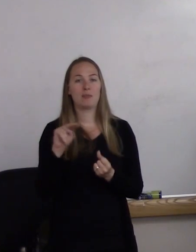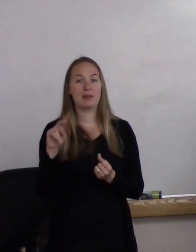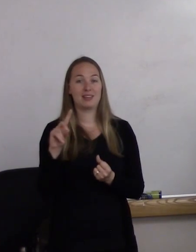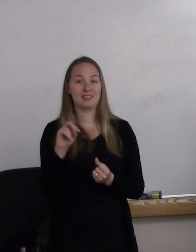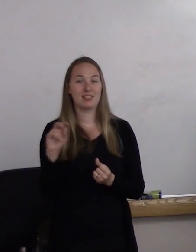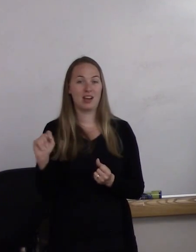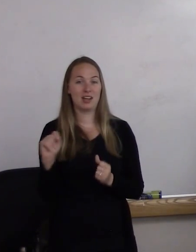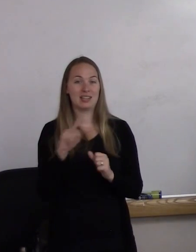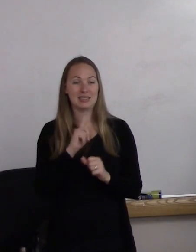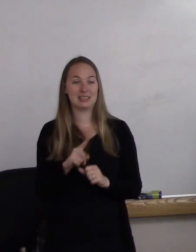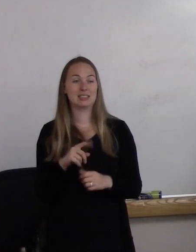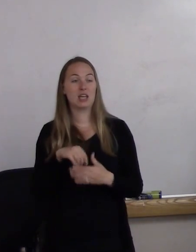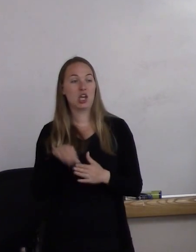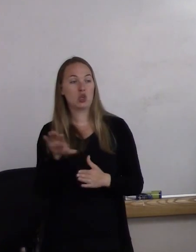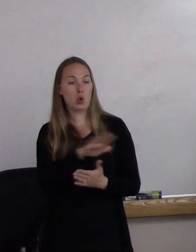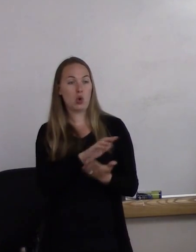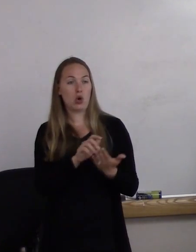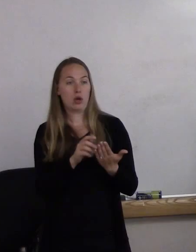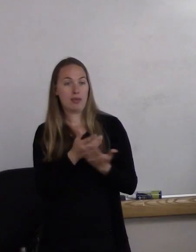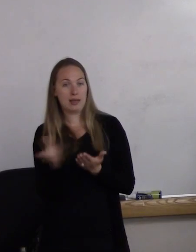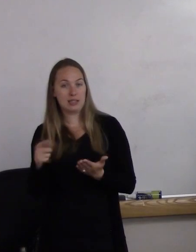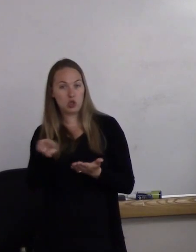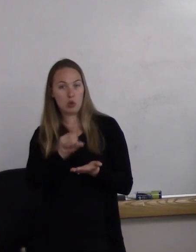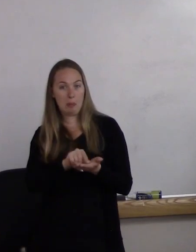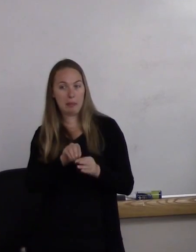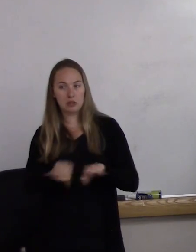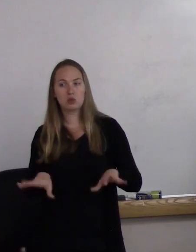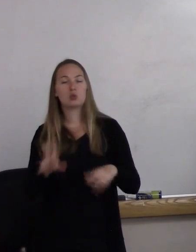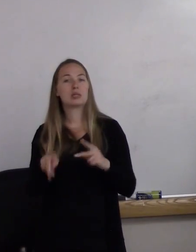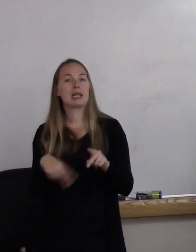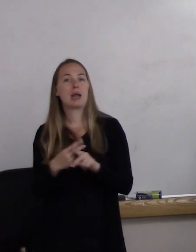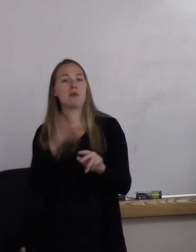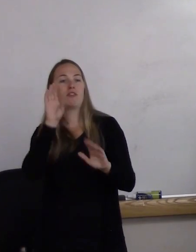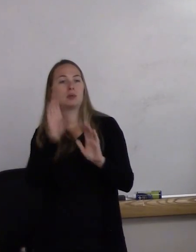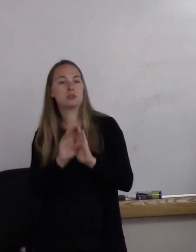In your materials that you publish, what type of images do you use?